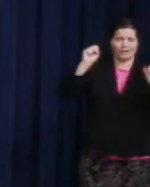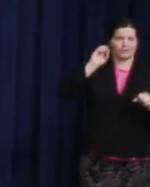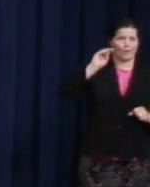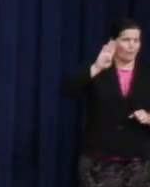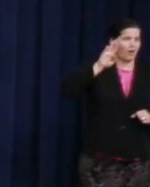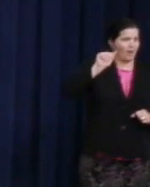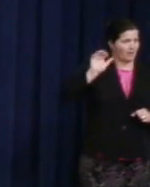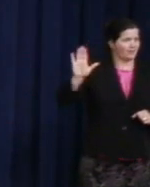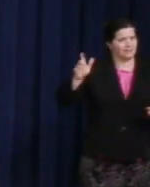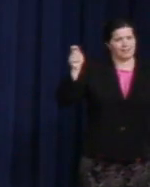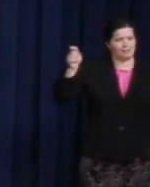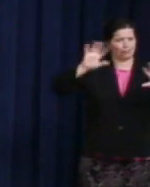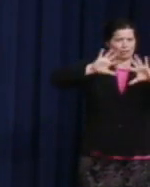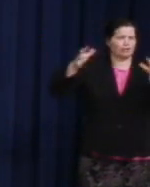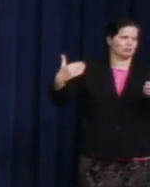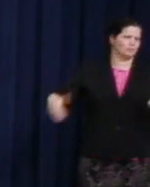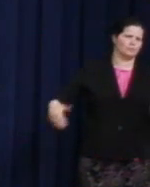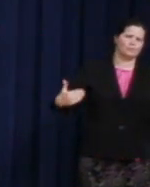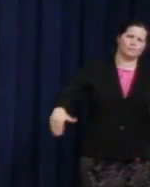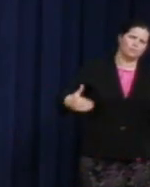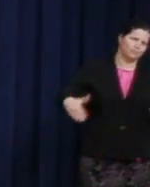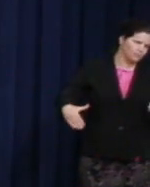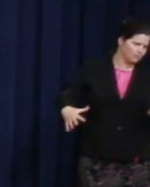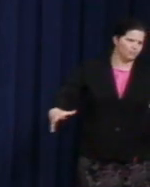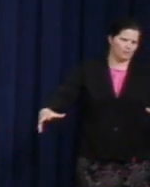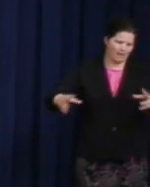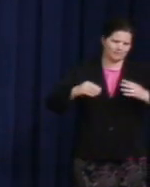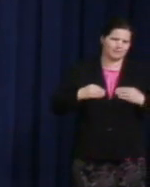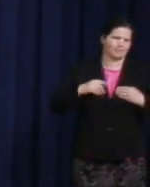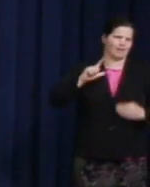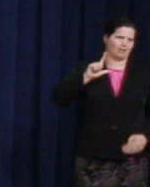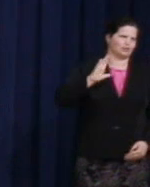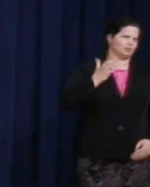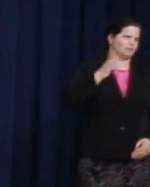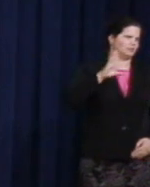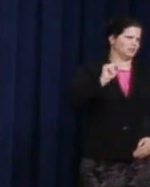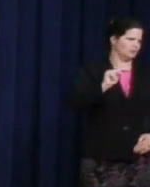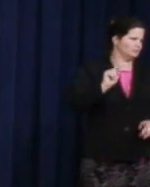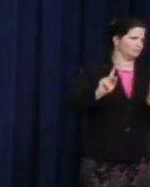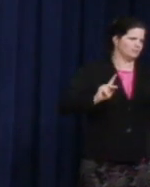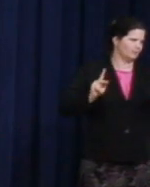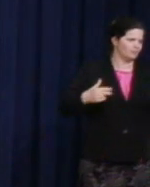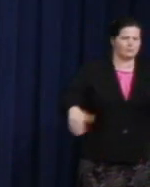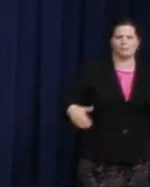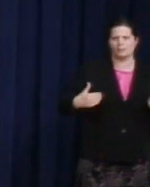administration, unparalleled support of a sitting President whose entire administration